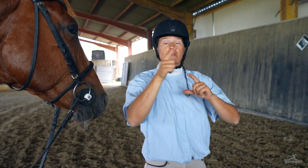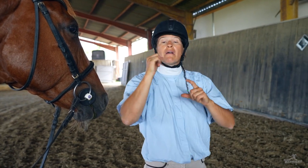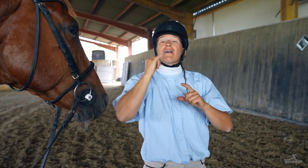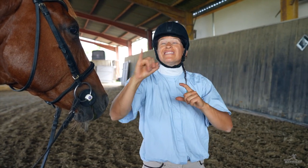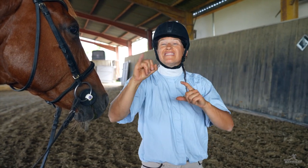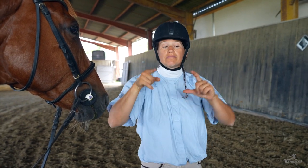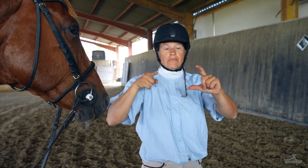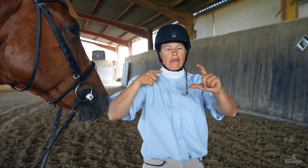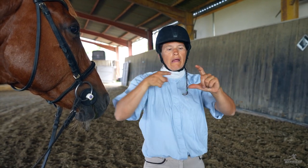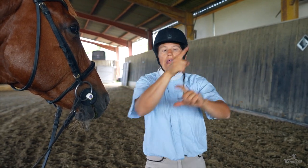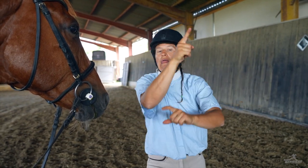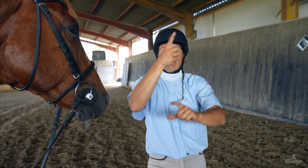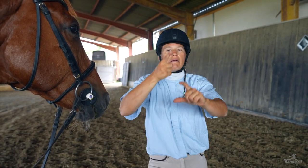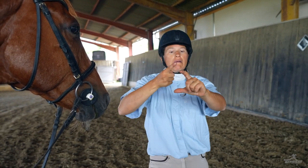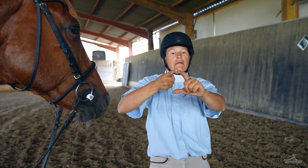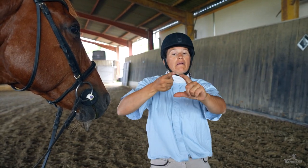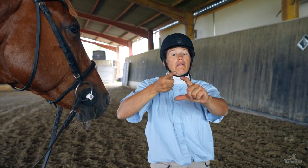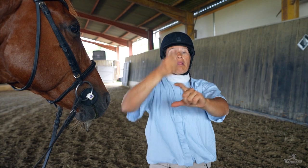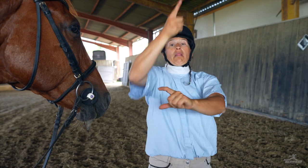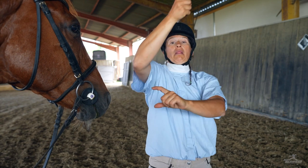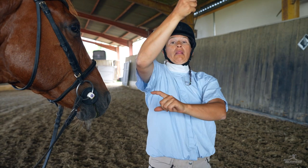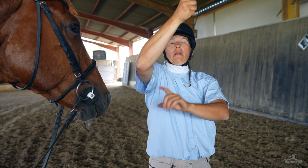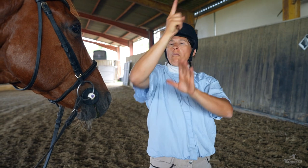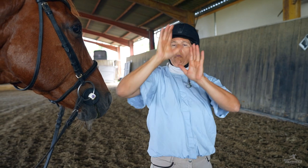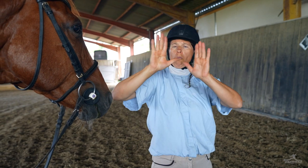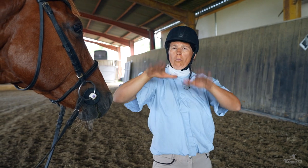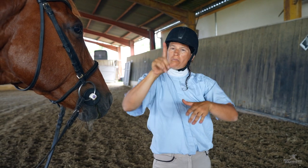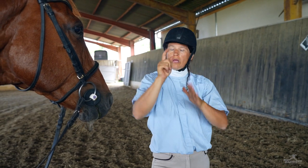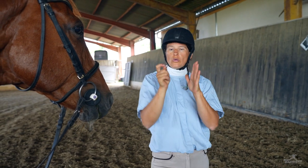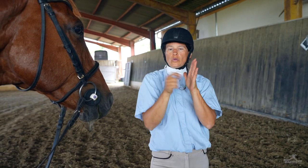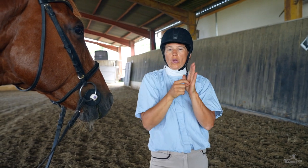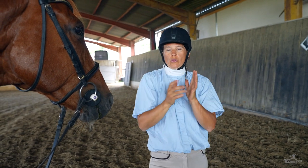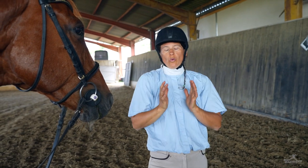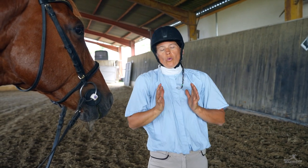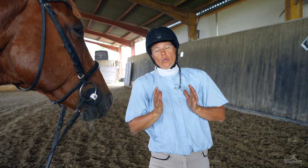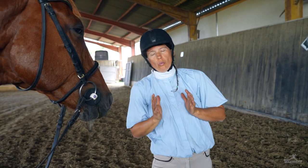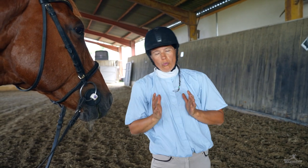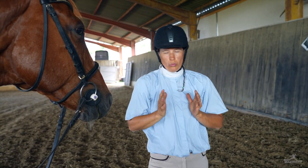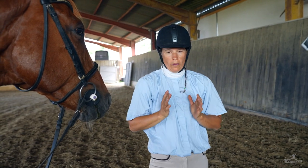Points will be lost if the ring is missed,